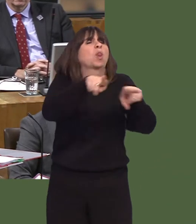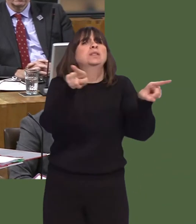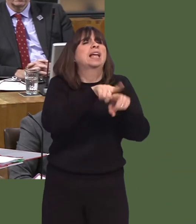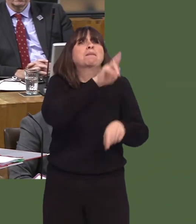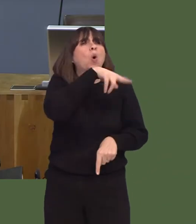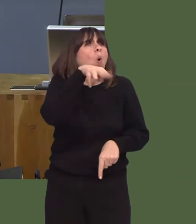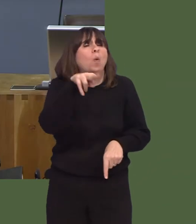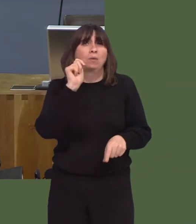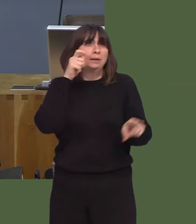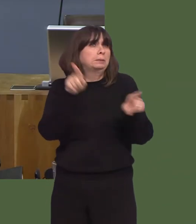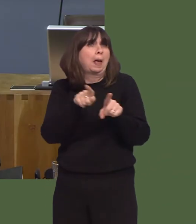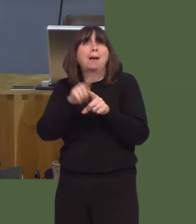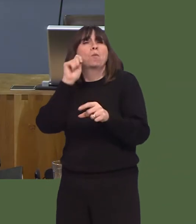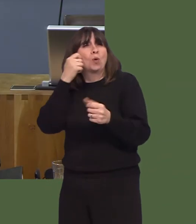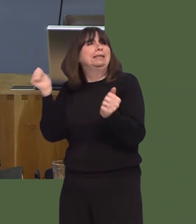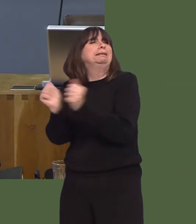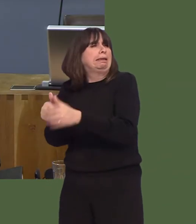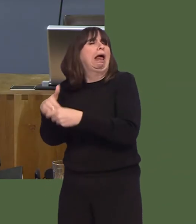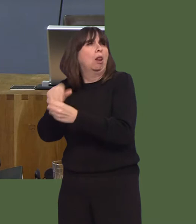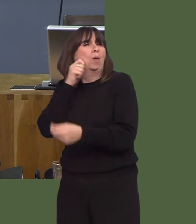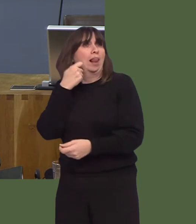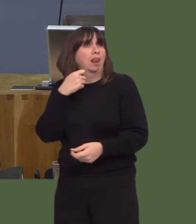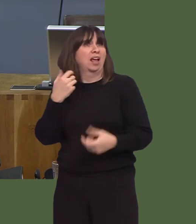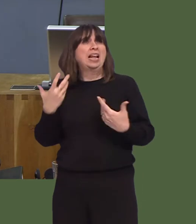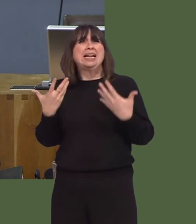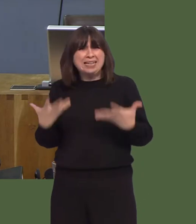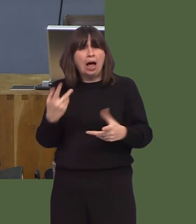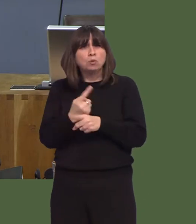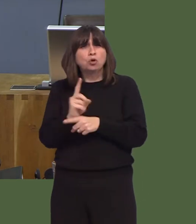Now we're hearing, 'Well, don't worry about a trade deal.' Well, businesses are worried about the lack of a trade deal.